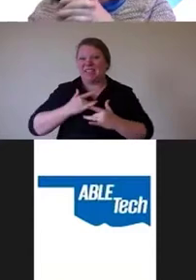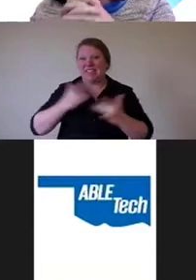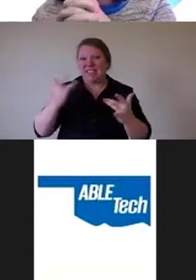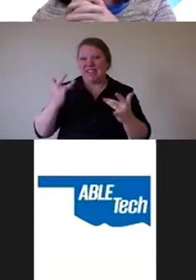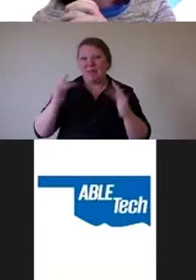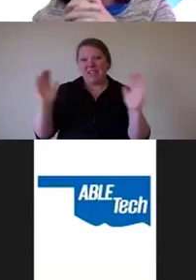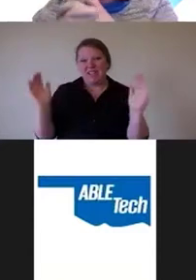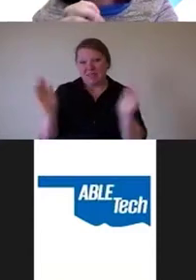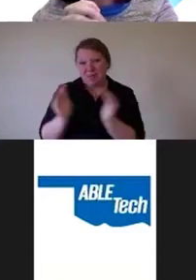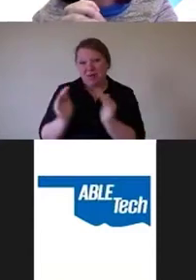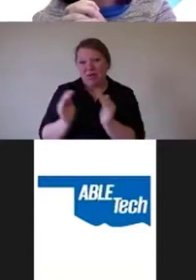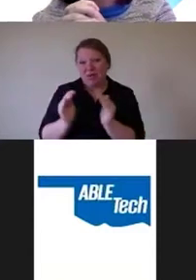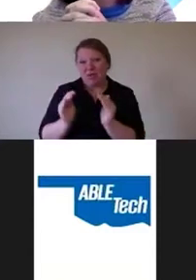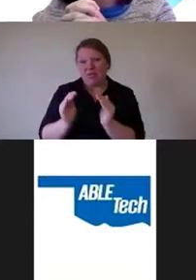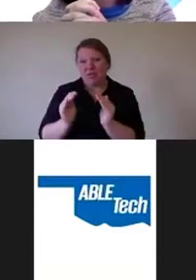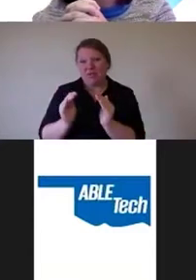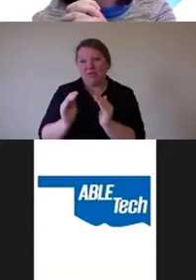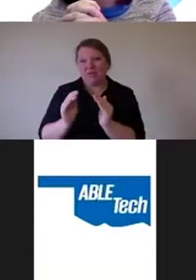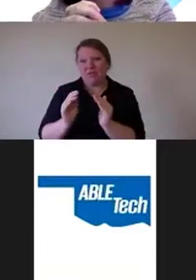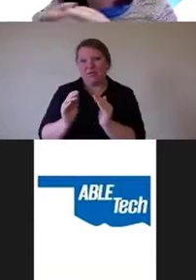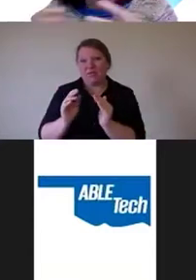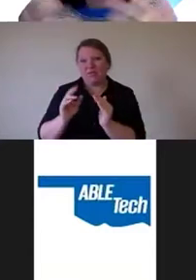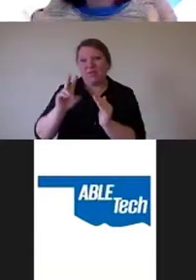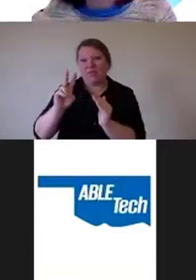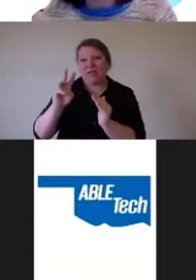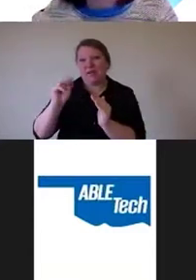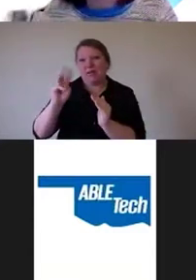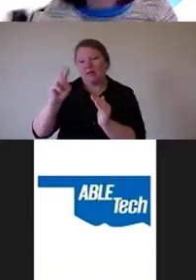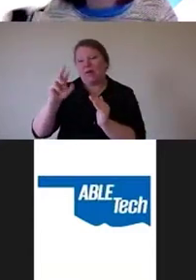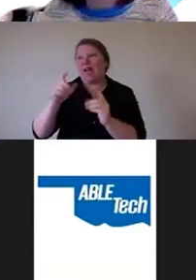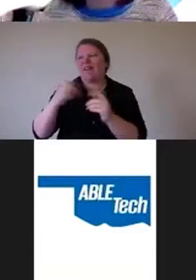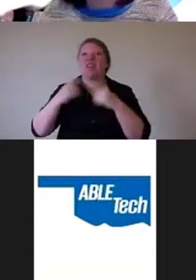VMware has a huge accessibility team and we have 16 people.